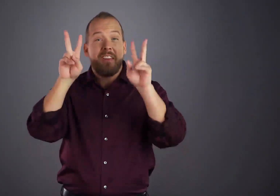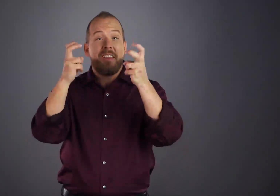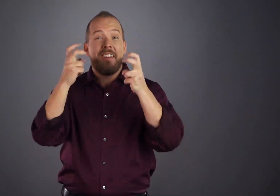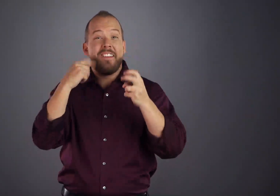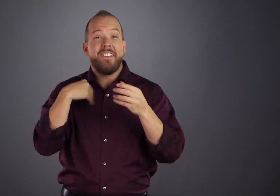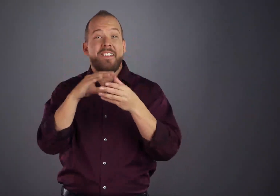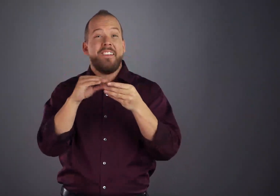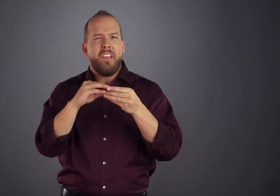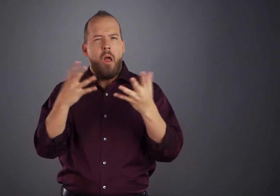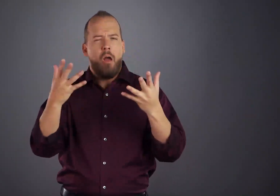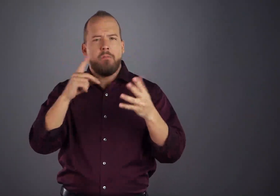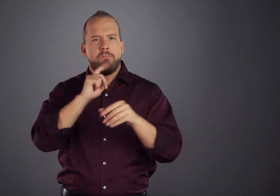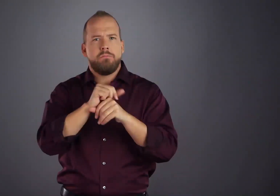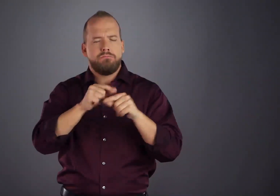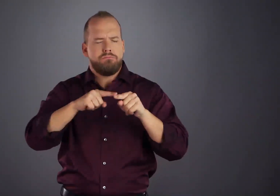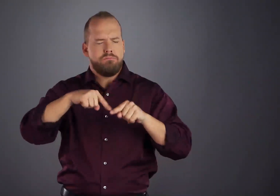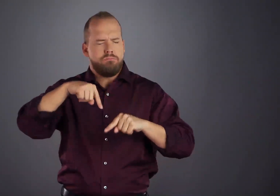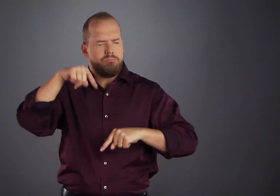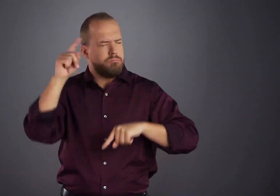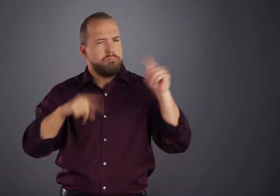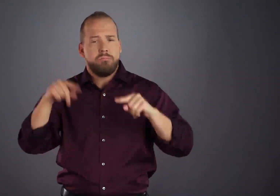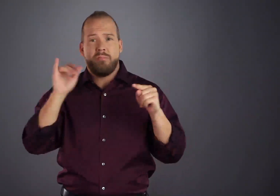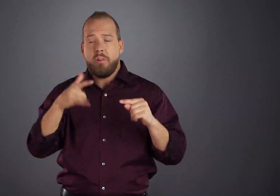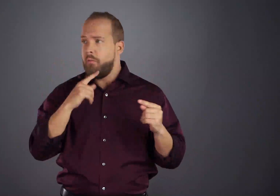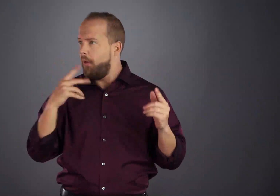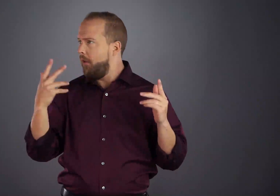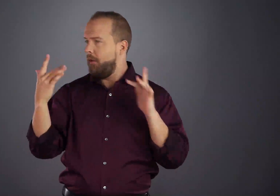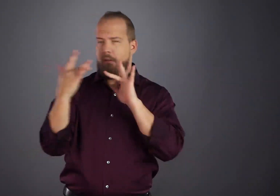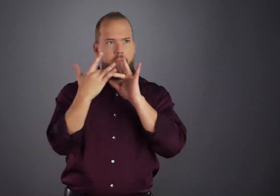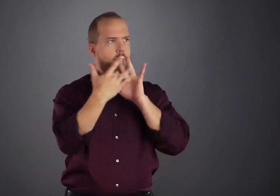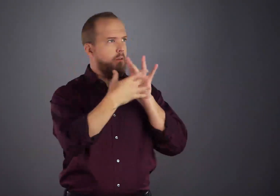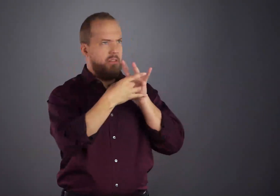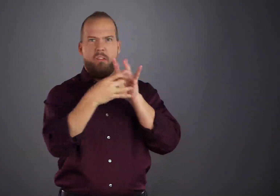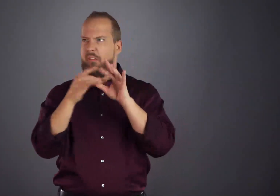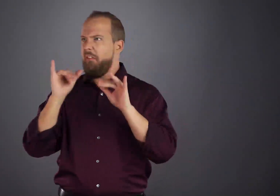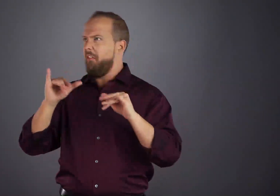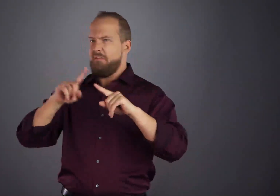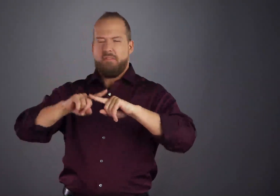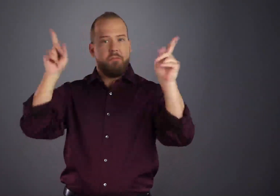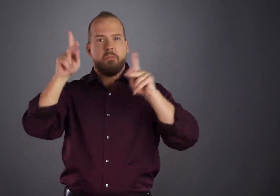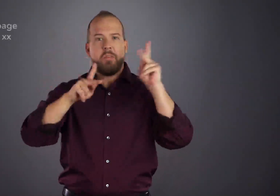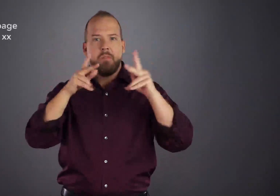gender, race and culture — have widened and have deepened to encompass